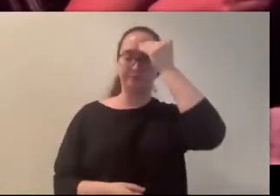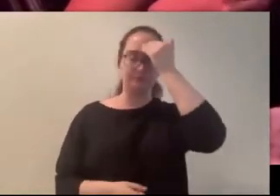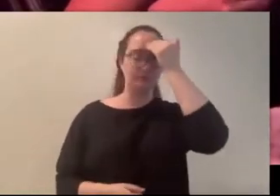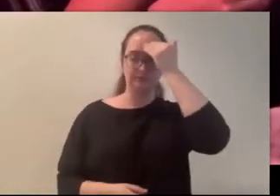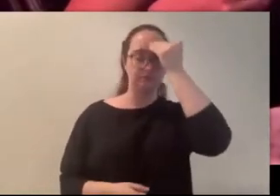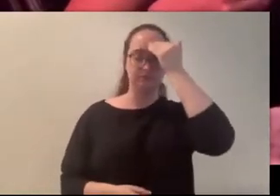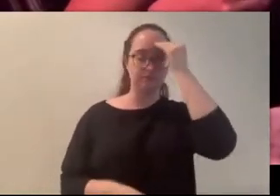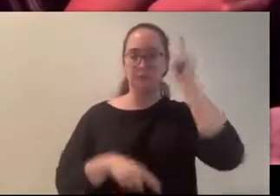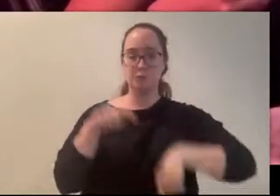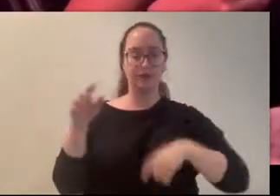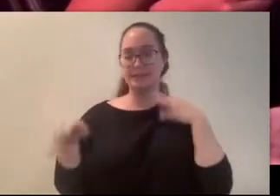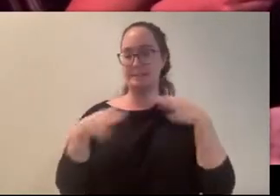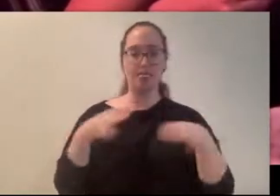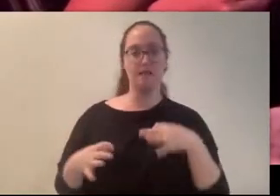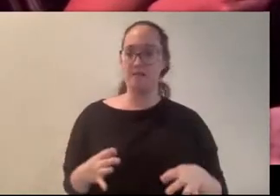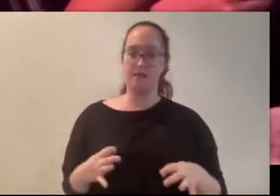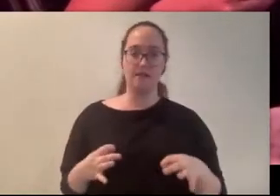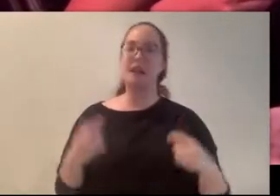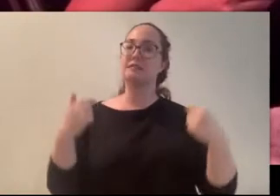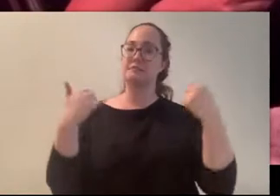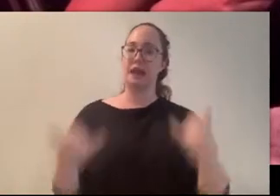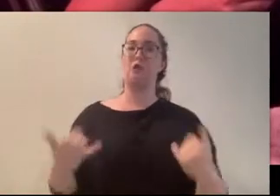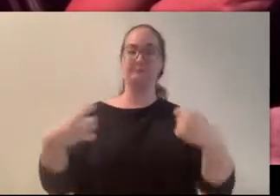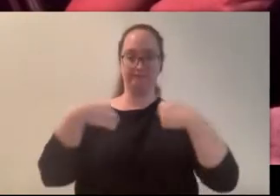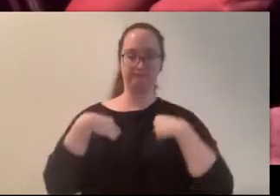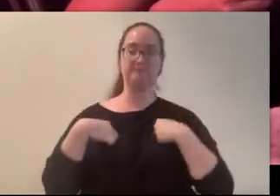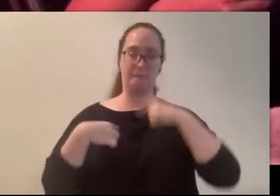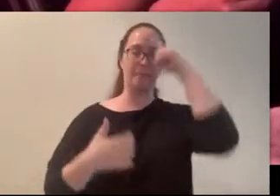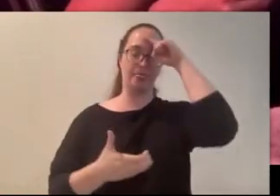And now I, too, believe in the Limping Woman.”